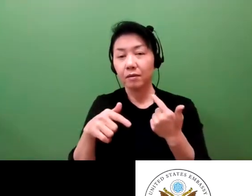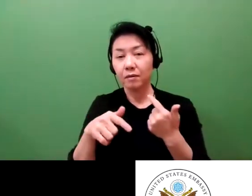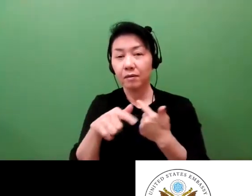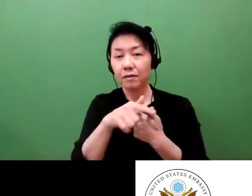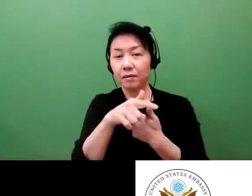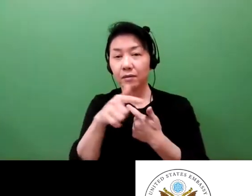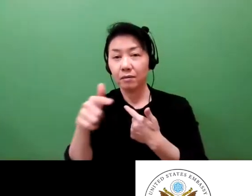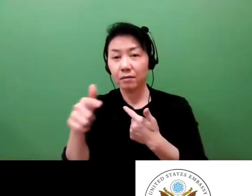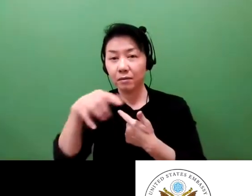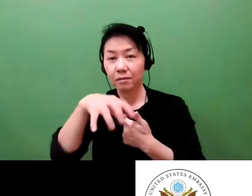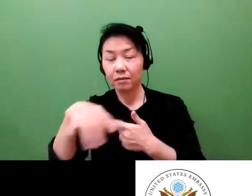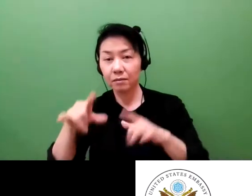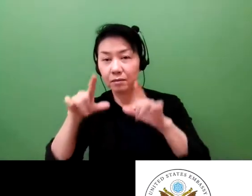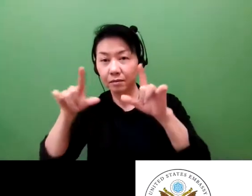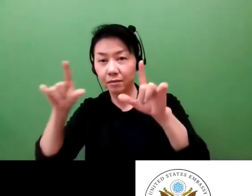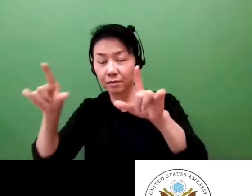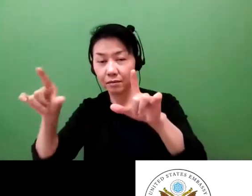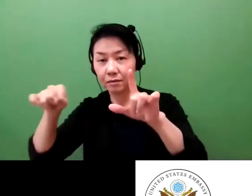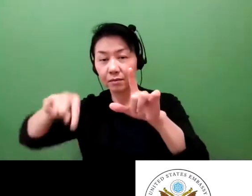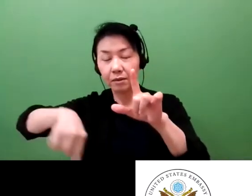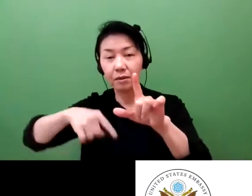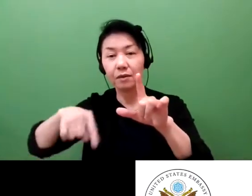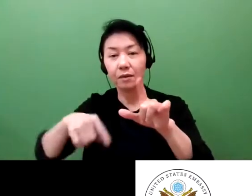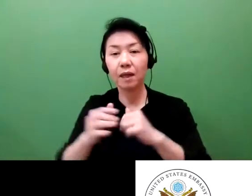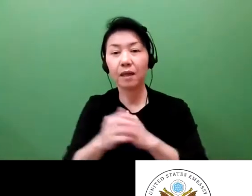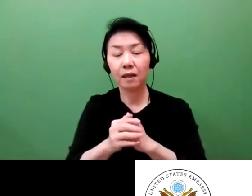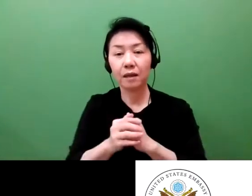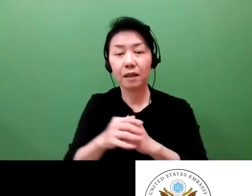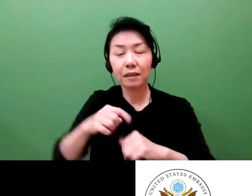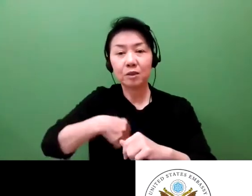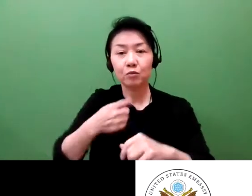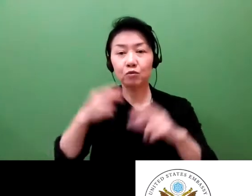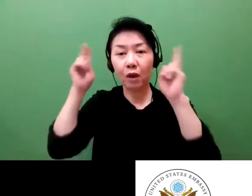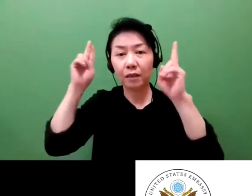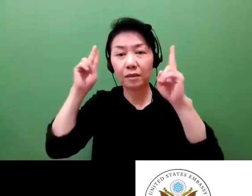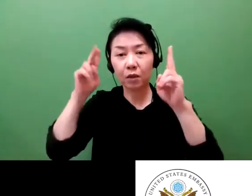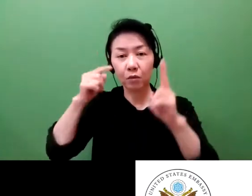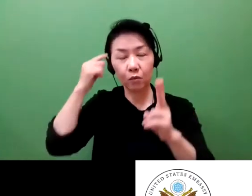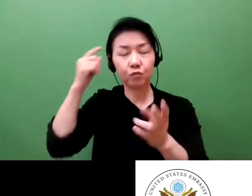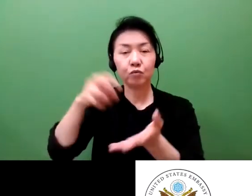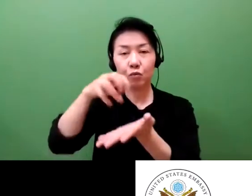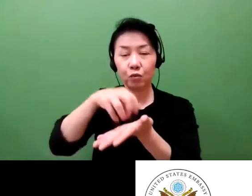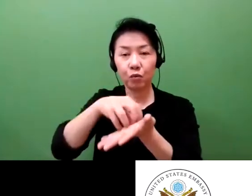that IP rights are important, and they have sort of made that claim in public.